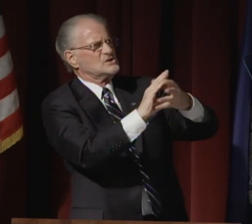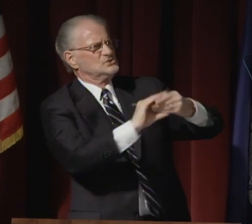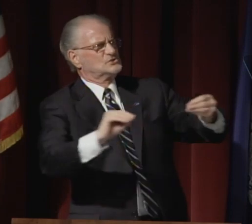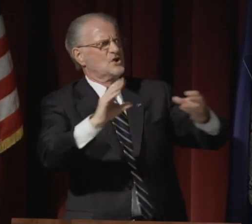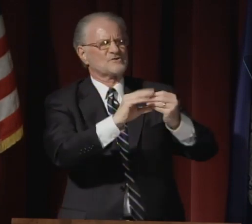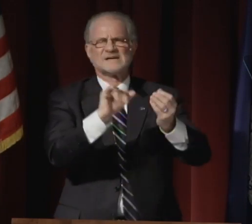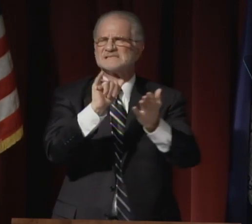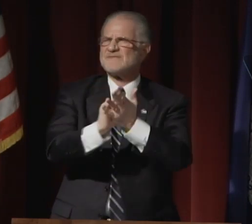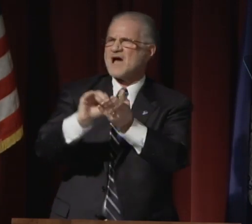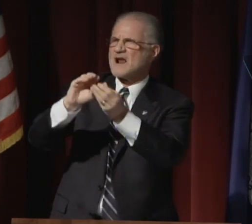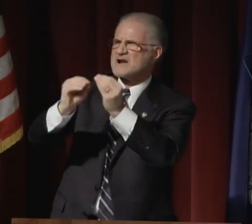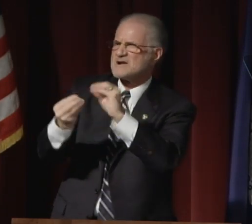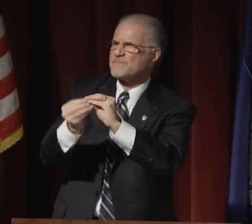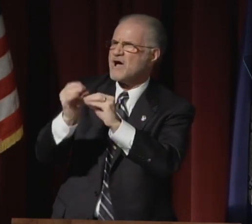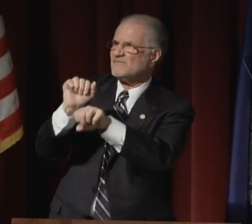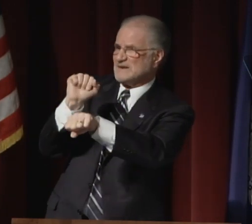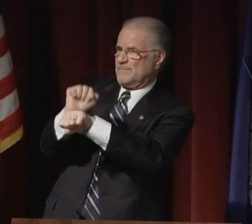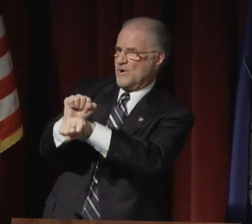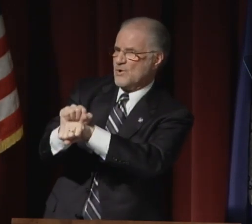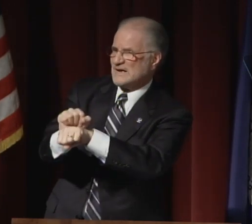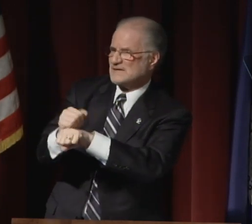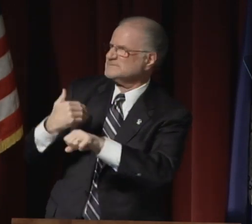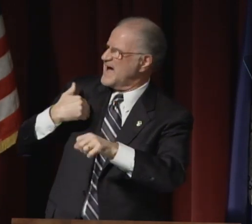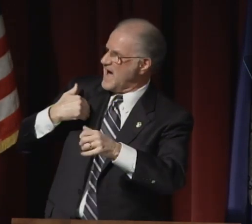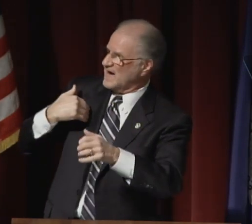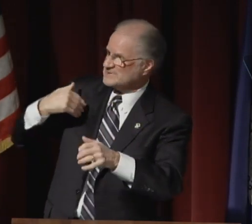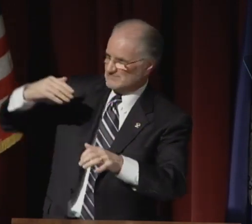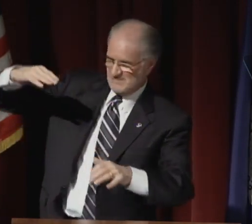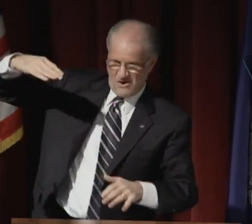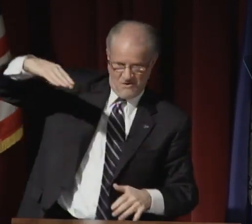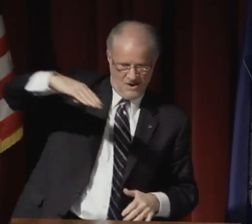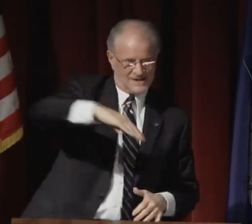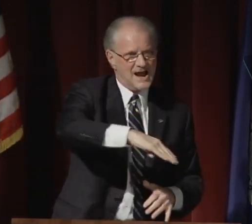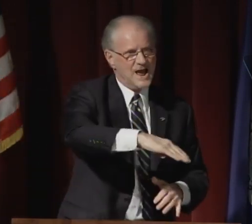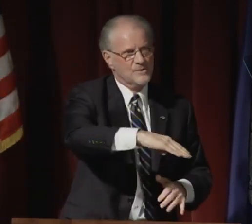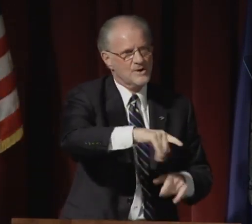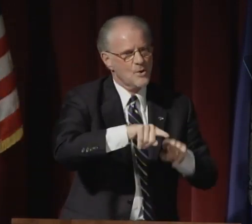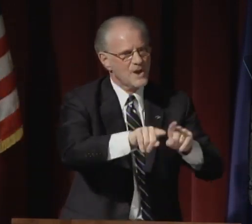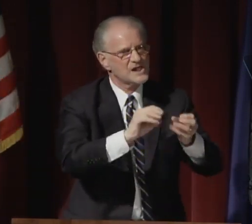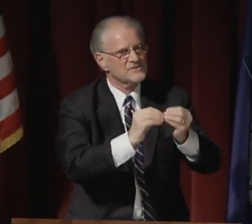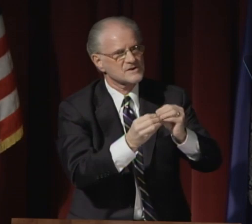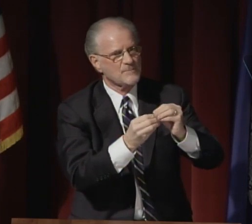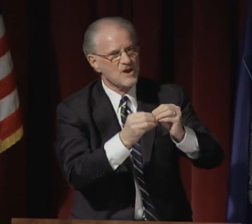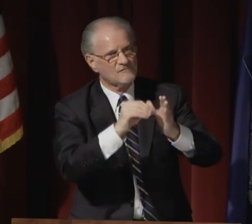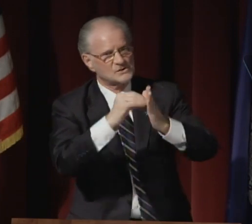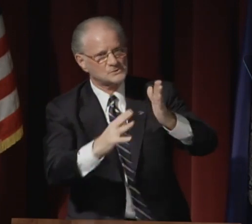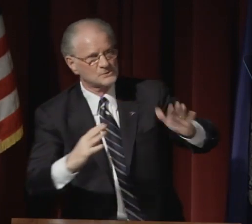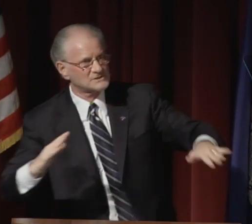Our story is that the number of employees